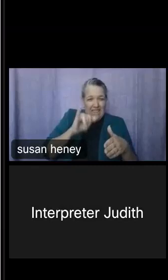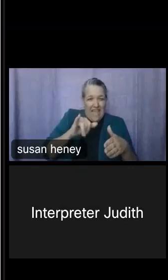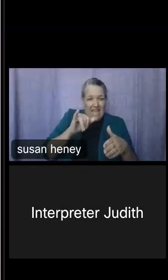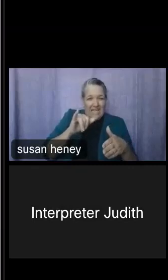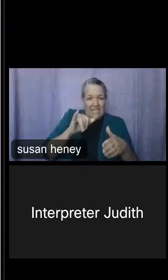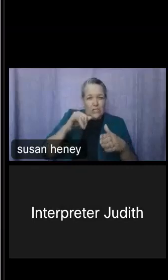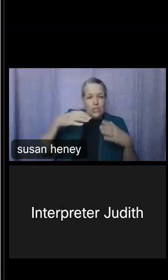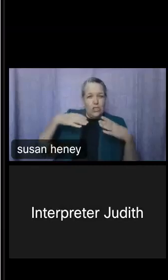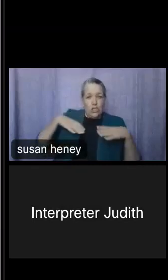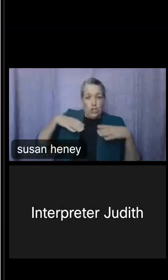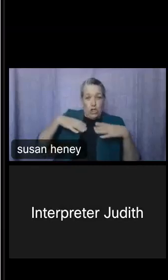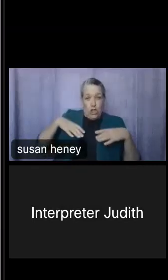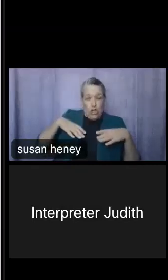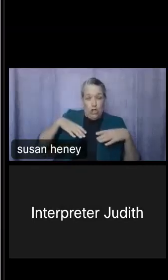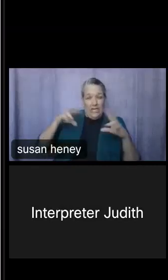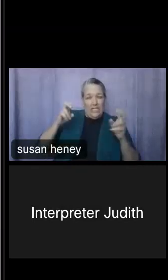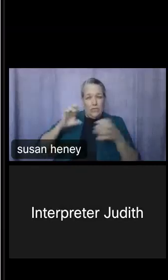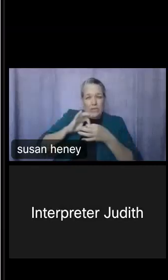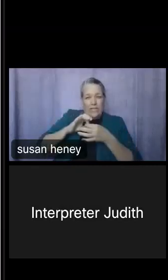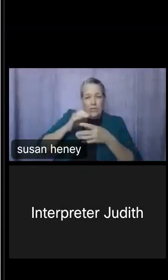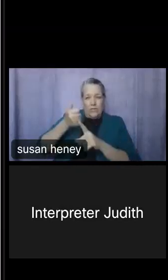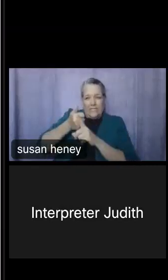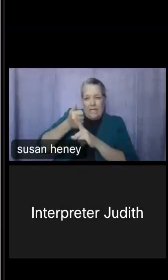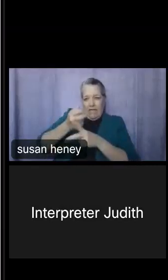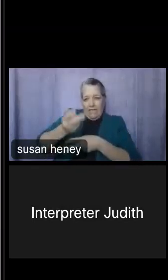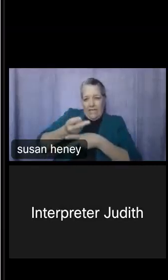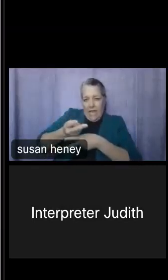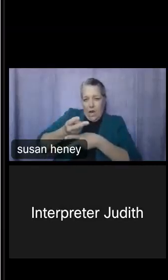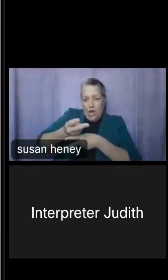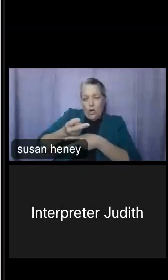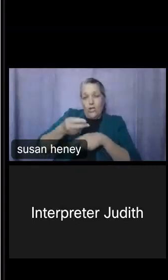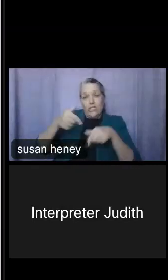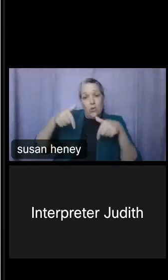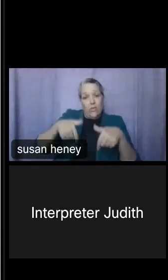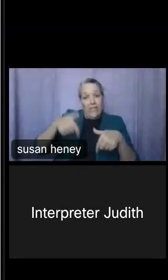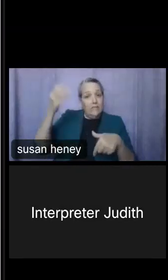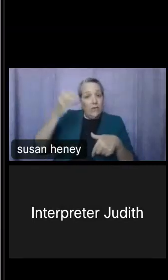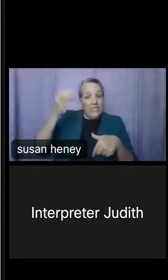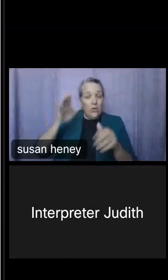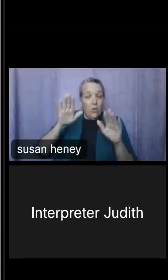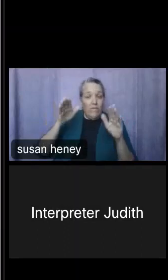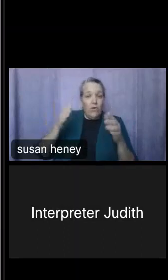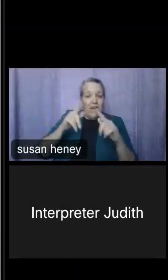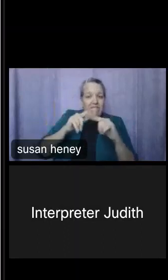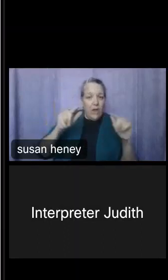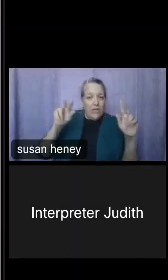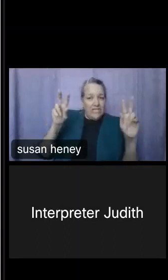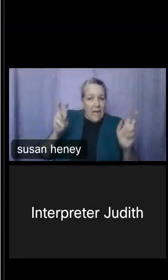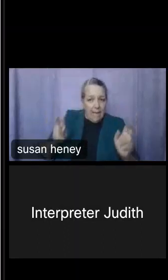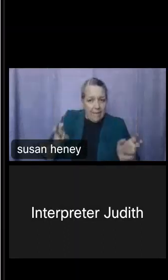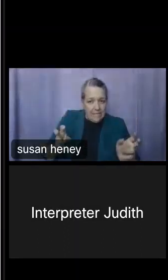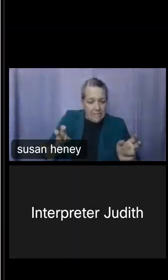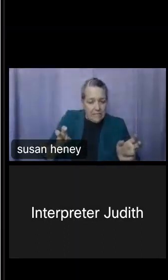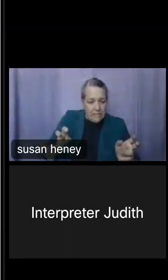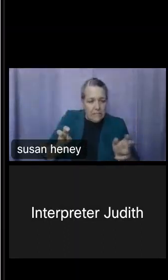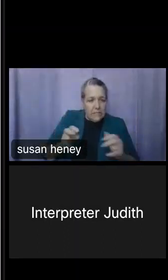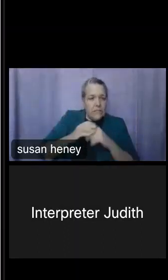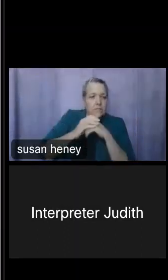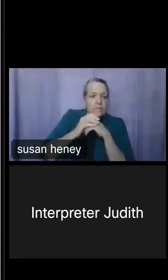So today's presentations will focus on different topics within the data that we have available